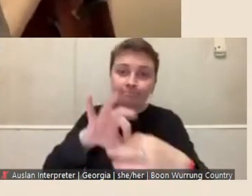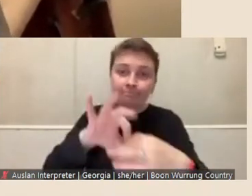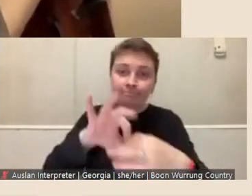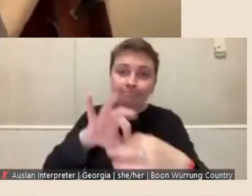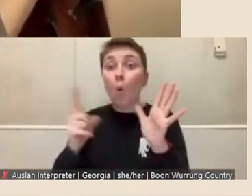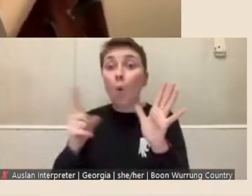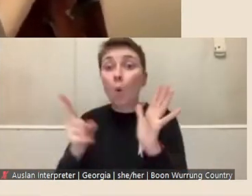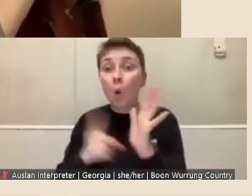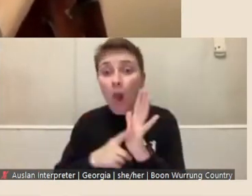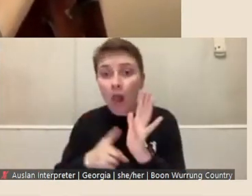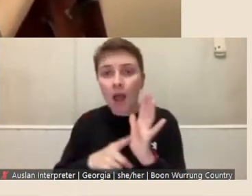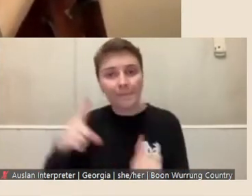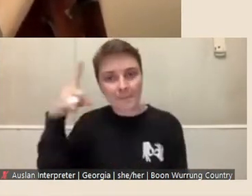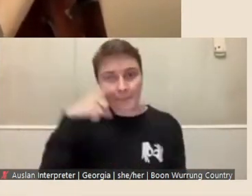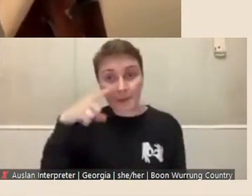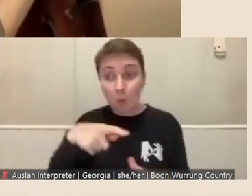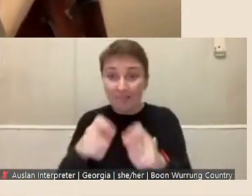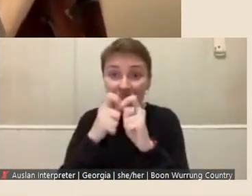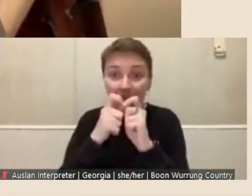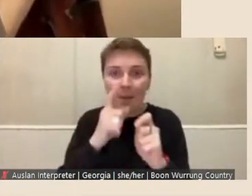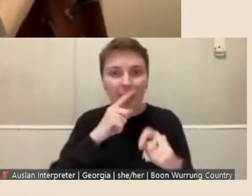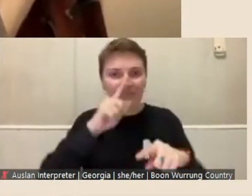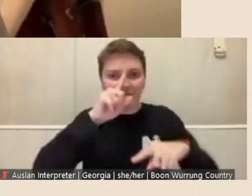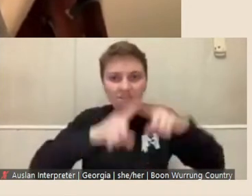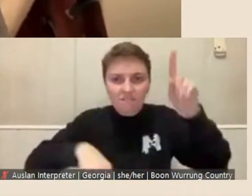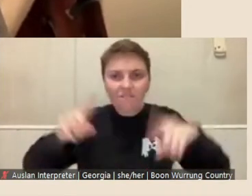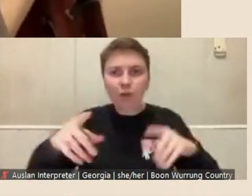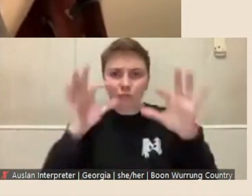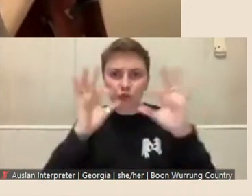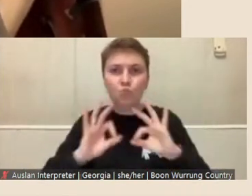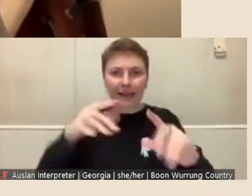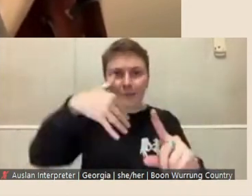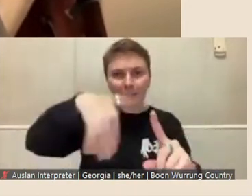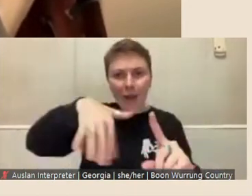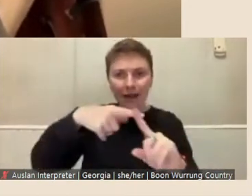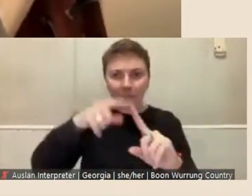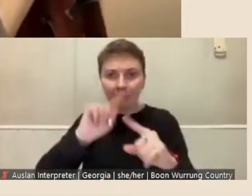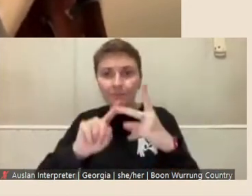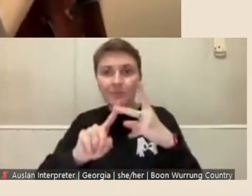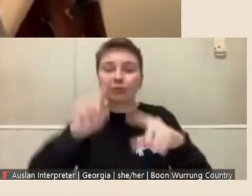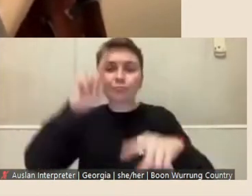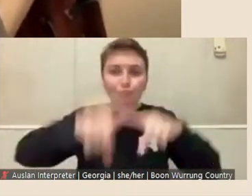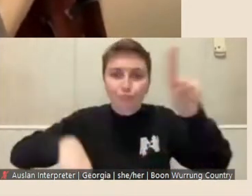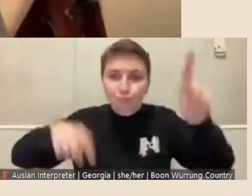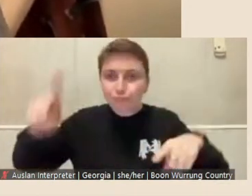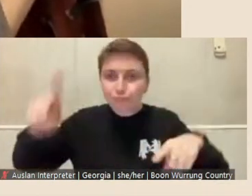that we value people's differences, their unique backgrounds and their diverse experiences.